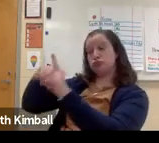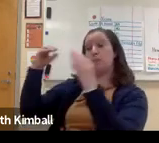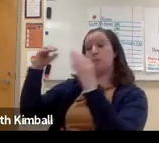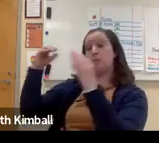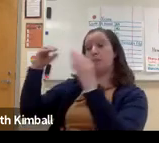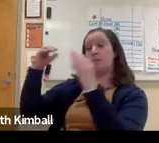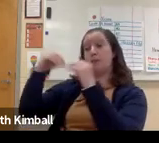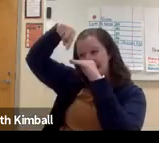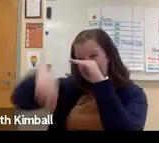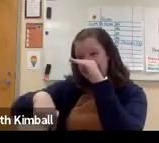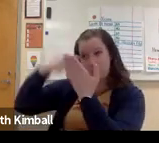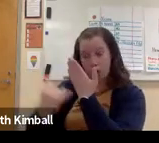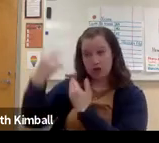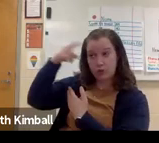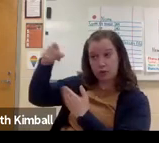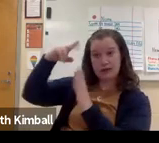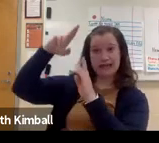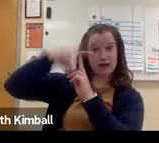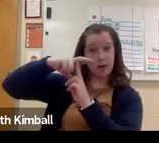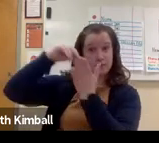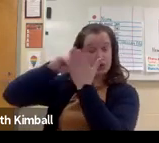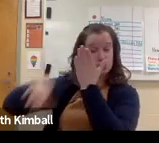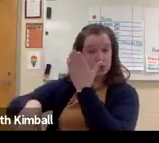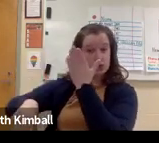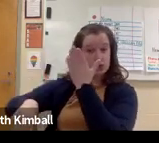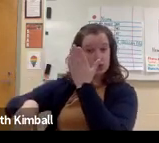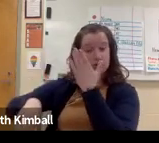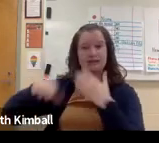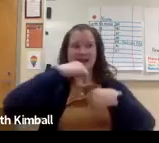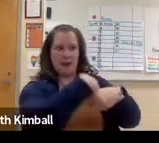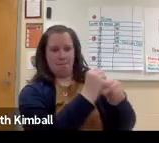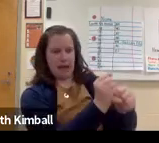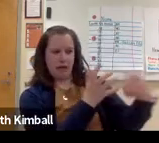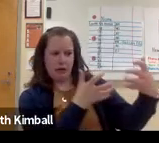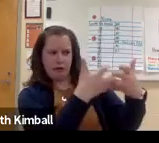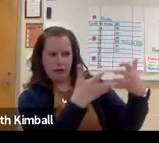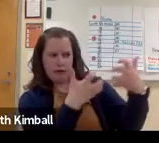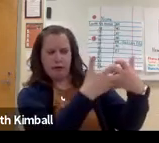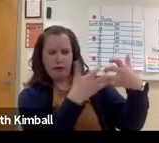So that means that you may need to make individual assignments,